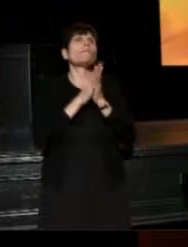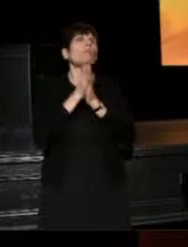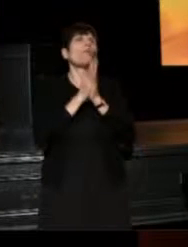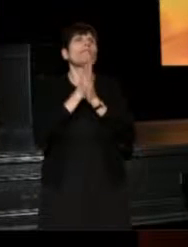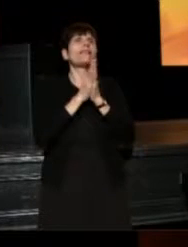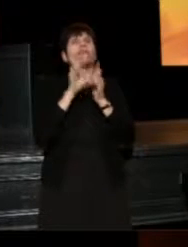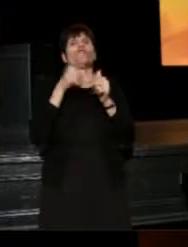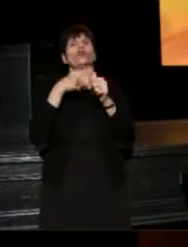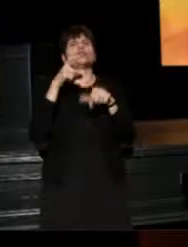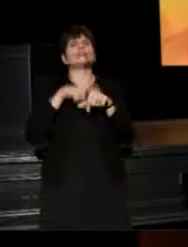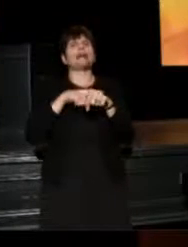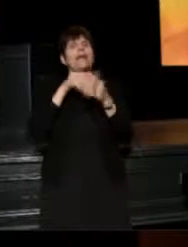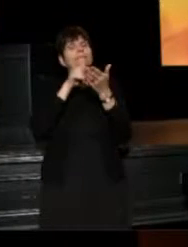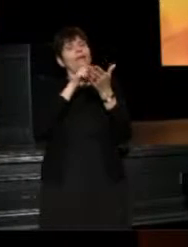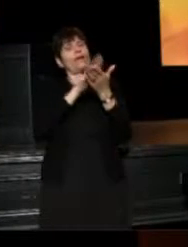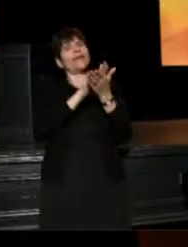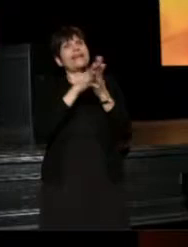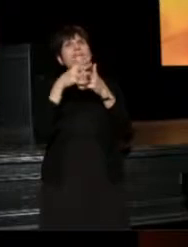they were featured in American Theatre,